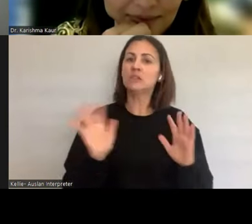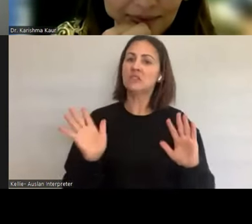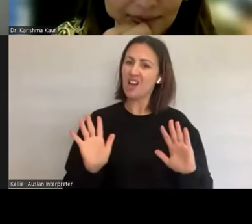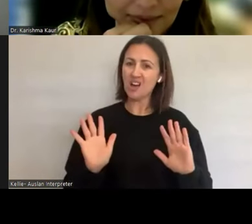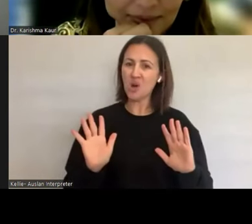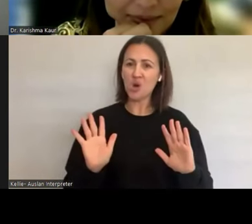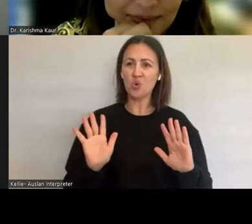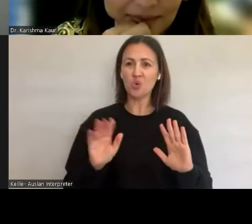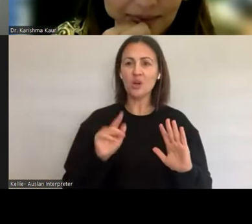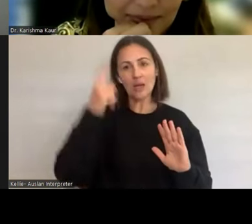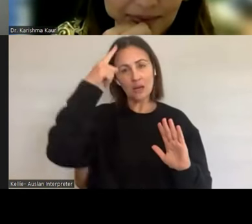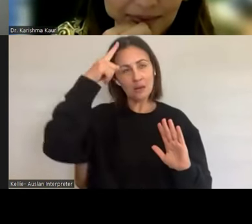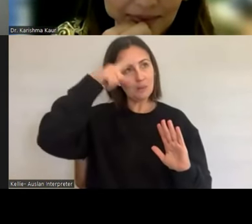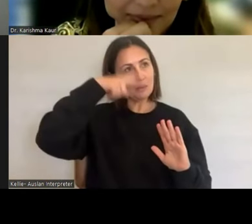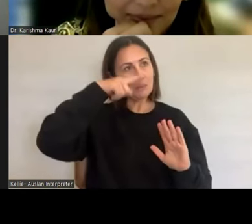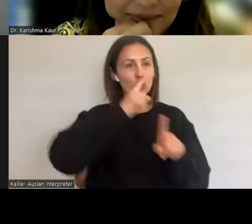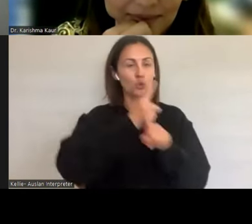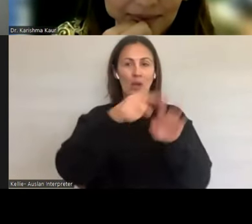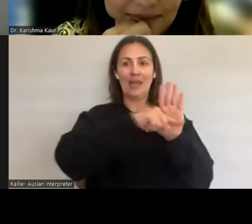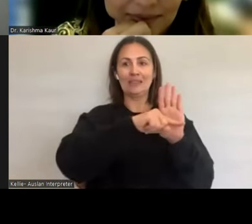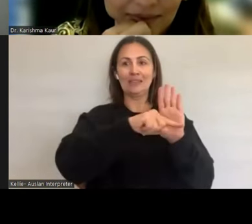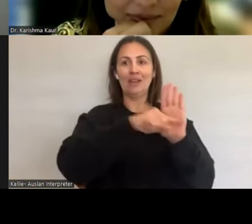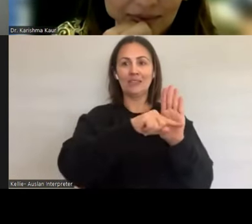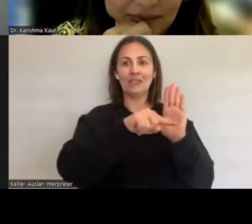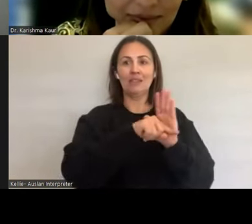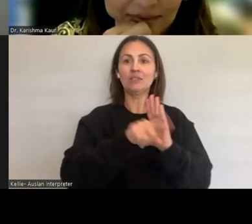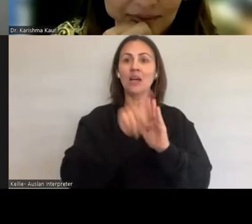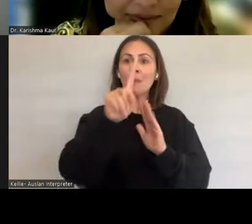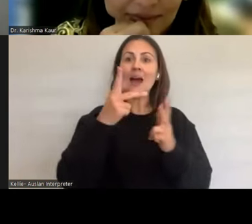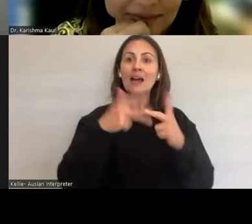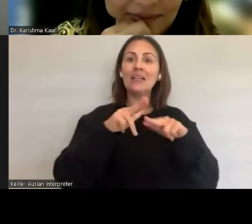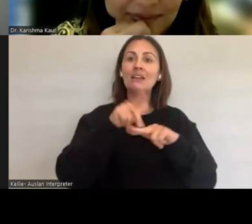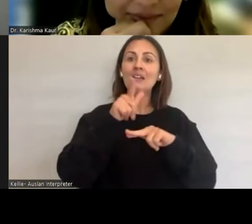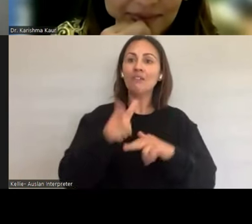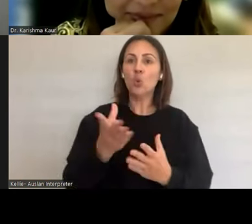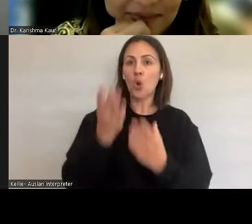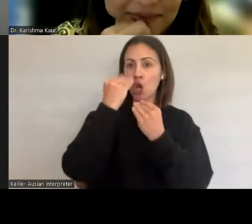people who have more pleasurable lives make better decisions. Isn't that great?